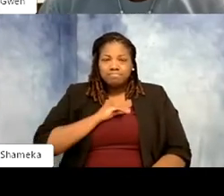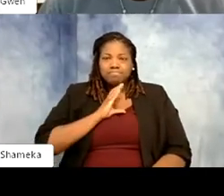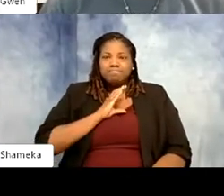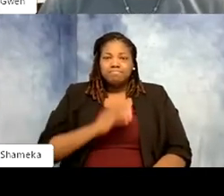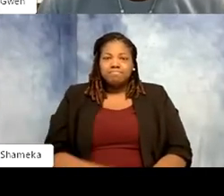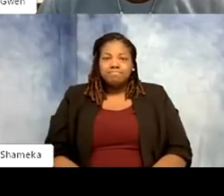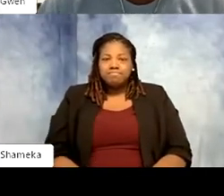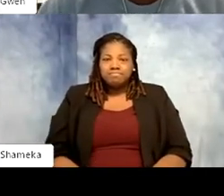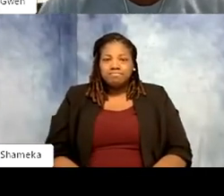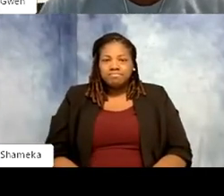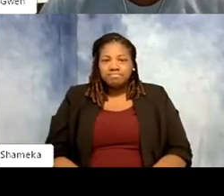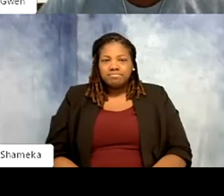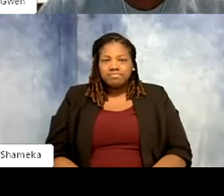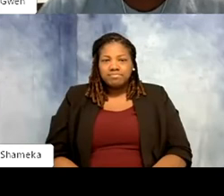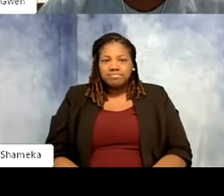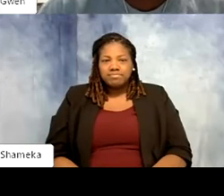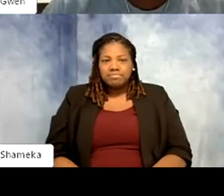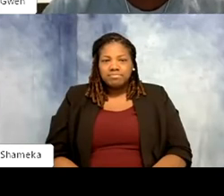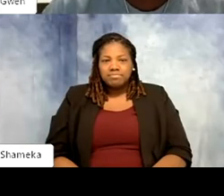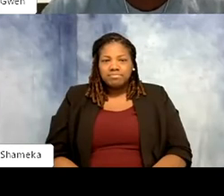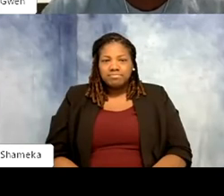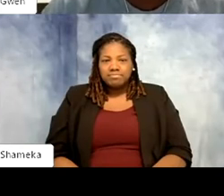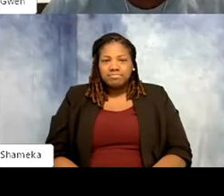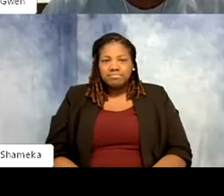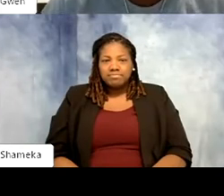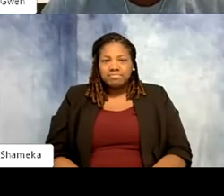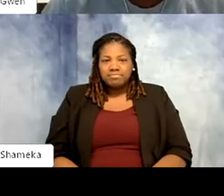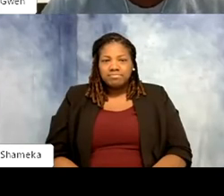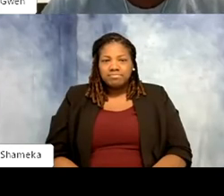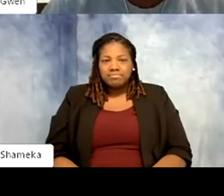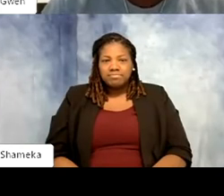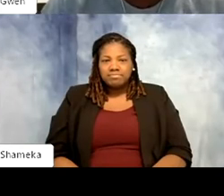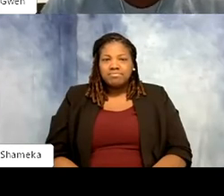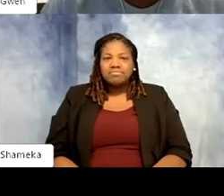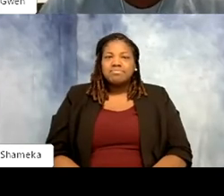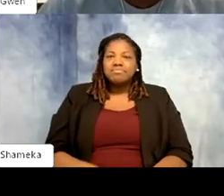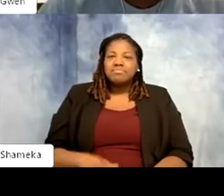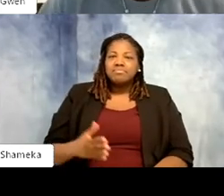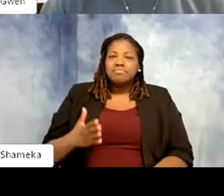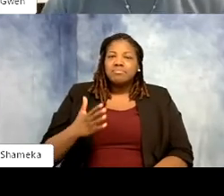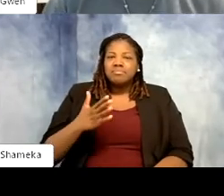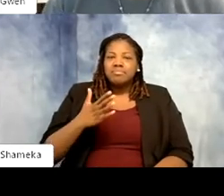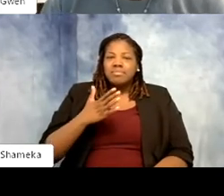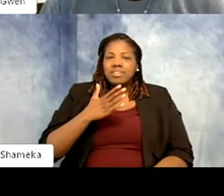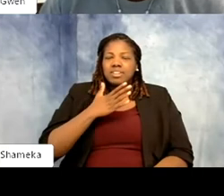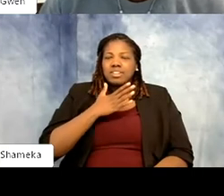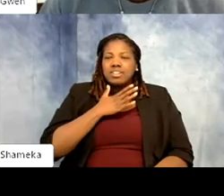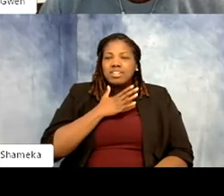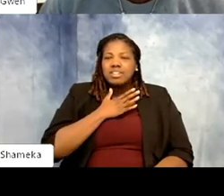Shellie: Gwen, you are, from when I was a keeper, a staple keeper in my professional career and uh it's been just